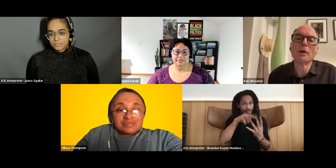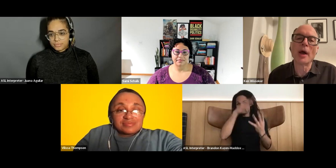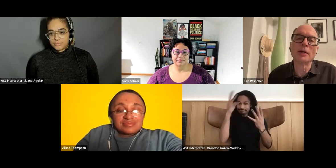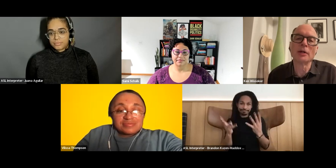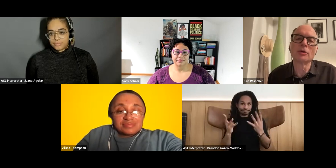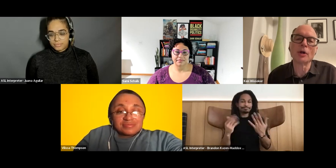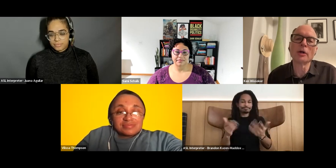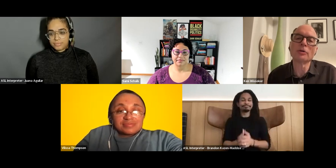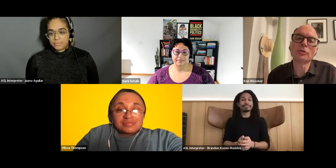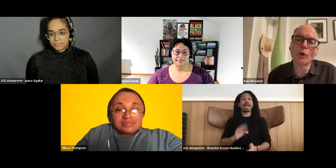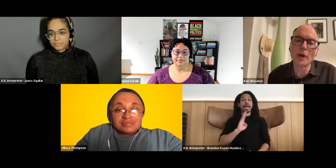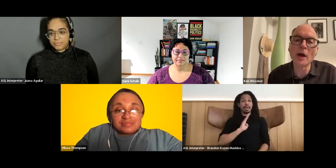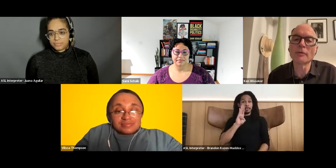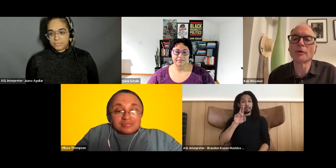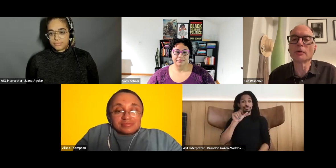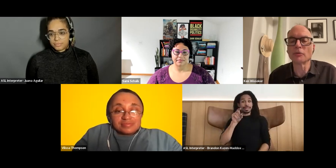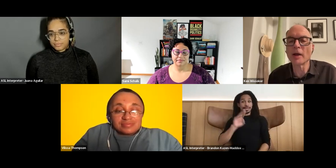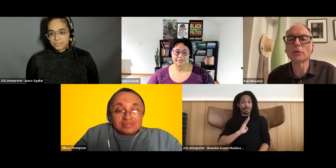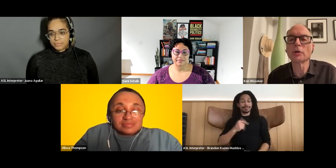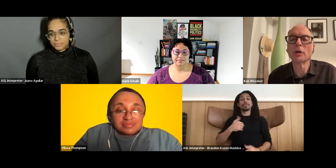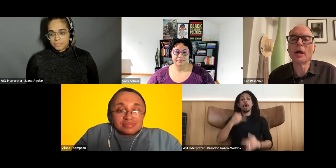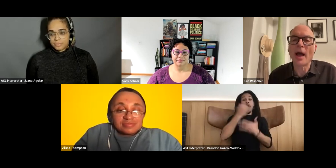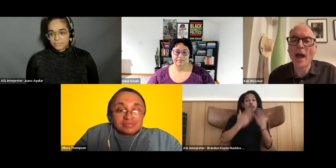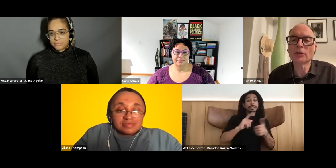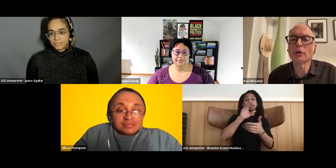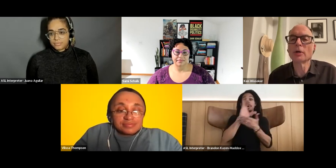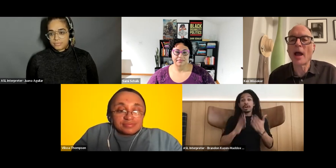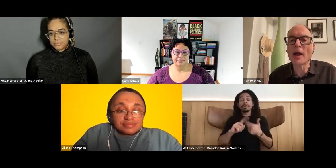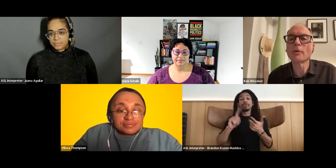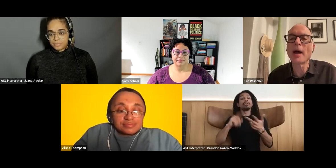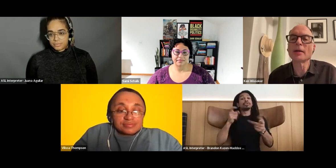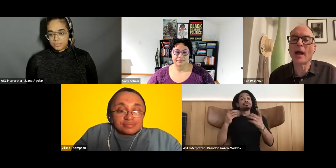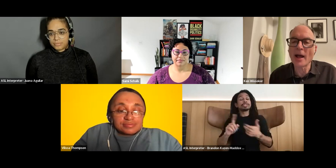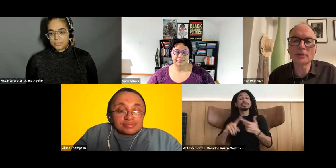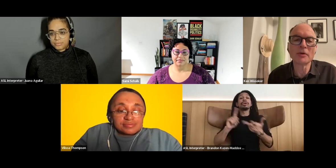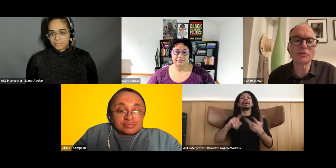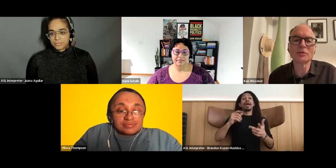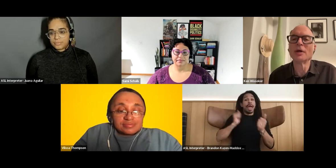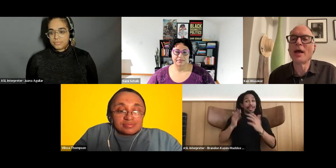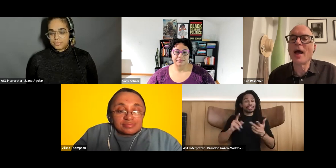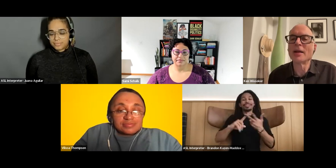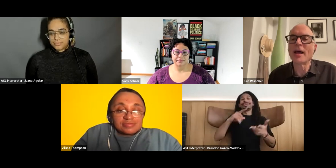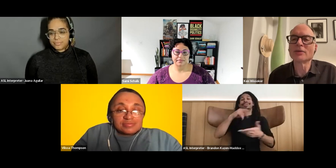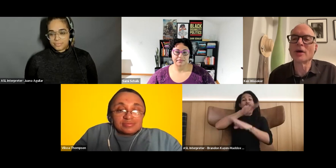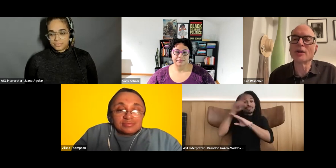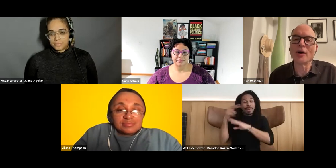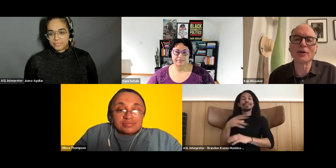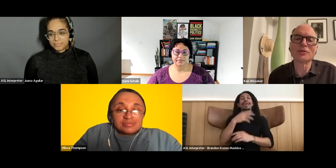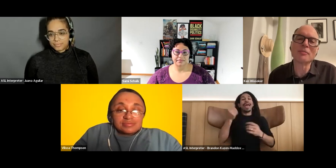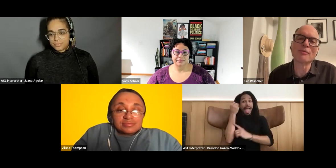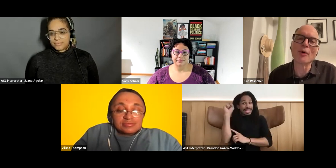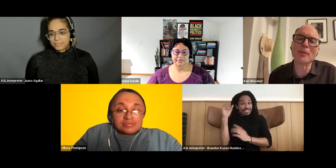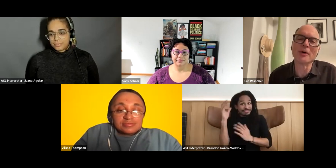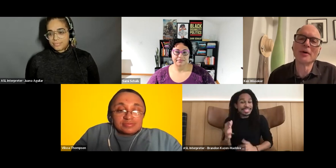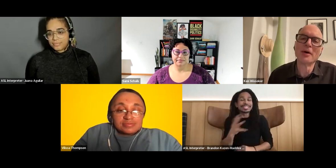Ken Wissoker: Brandon is an artist, choreographer, director, actor, acrobat, activist, and ASL , artist and performer.